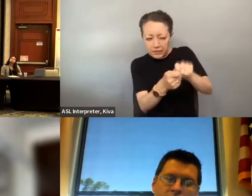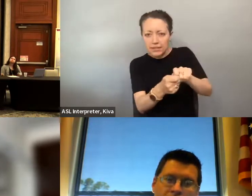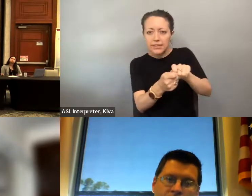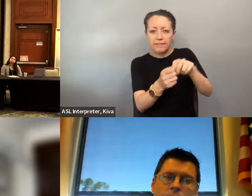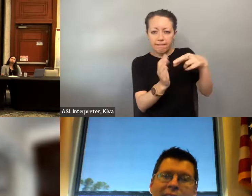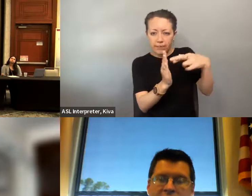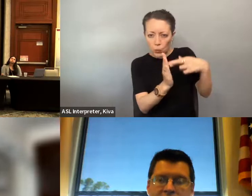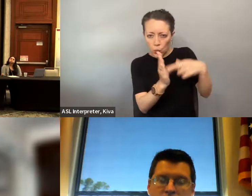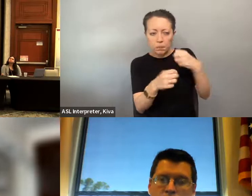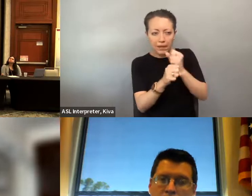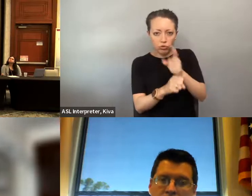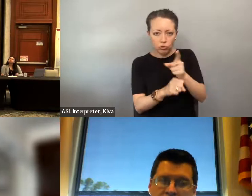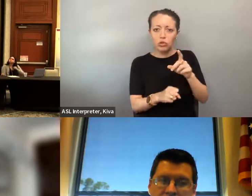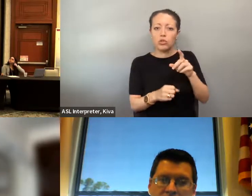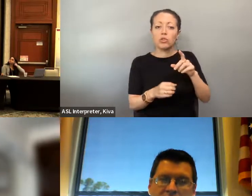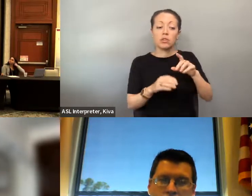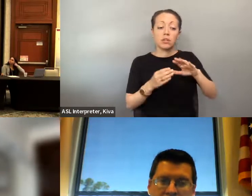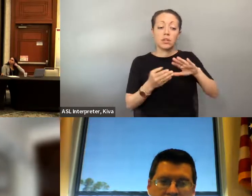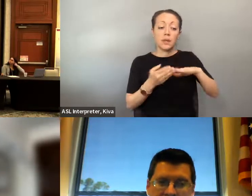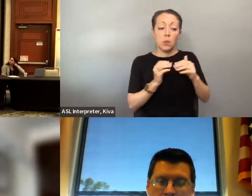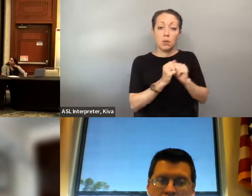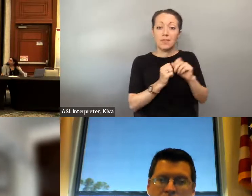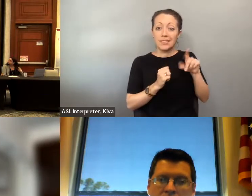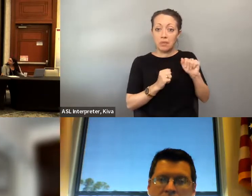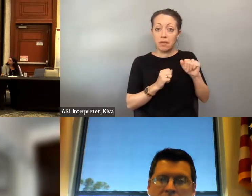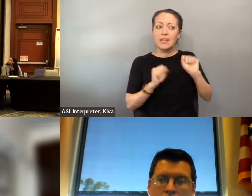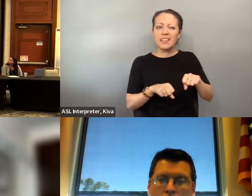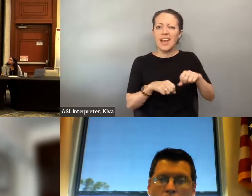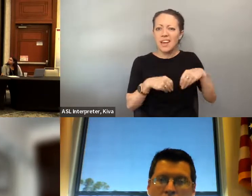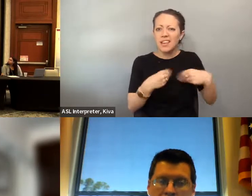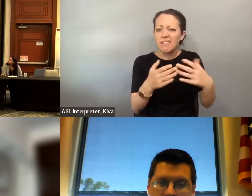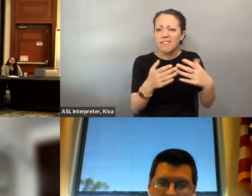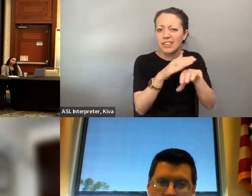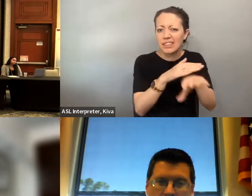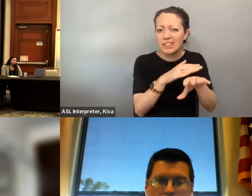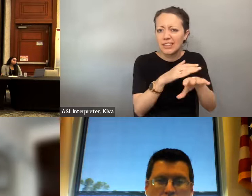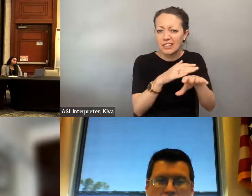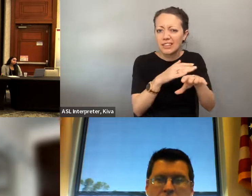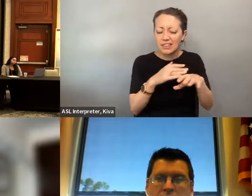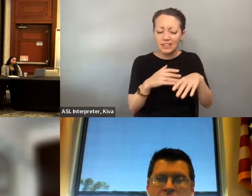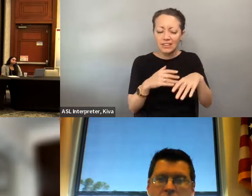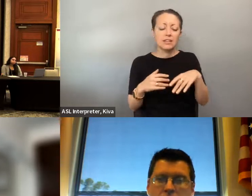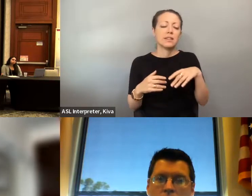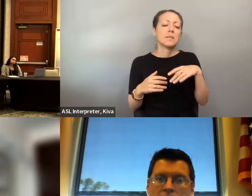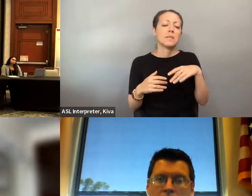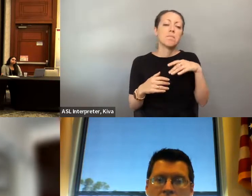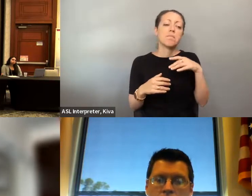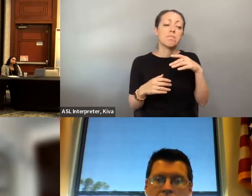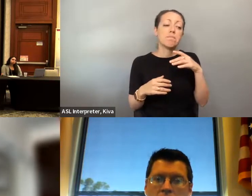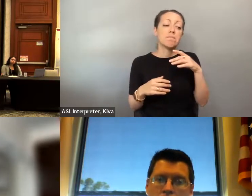to public transit or fixed bus routes that they were additional measures put in place by the ADA to ensure but in terms of transportation it really was far reaching in terms of those who had the the general public who have access to public transit or fixed bus routes, that there was additional measures put in place by the Ada to ensure that those individuals had physical access to a bus a bus